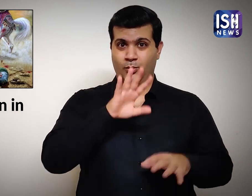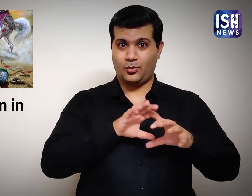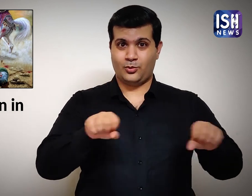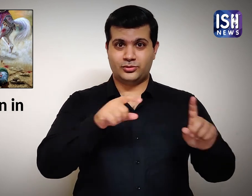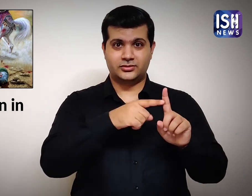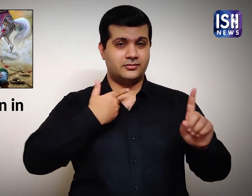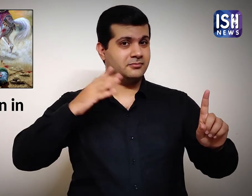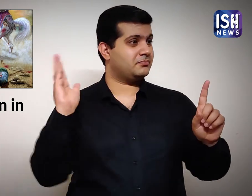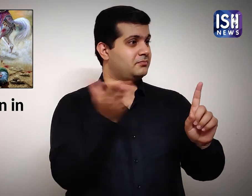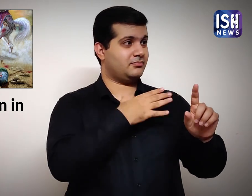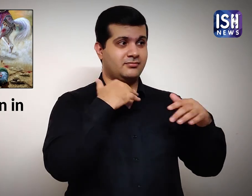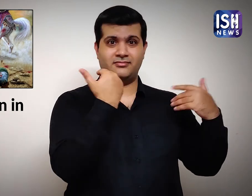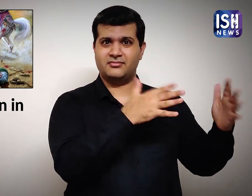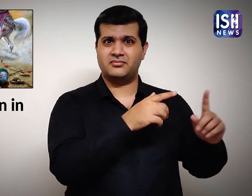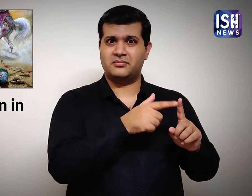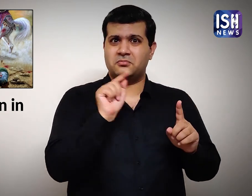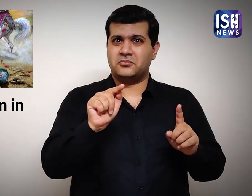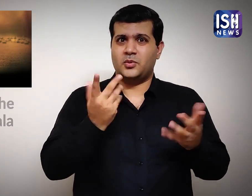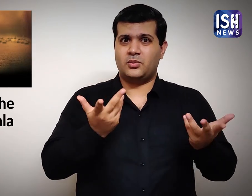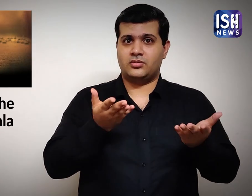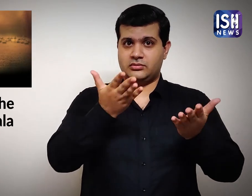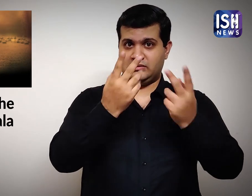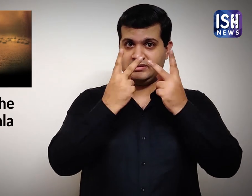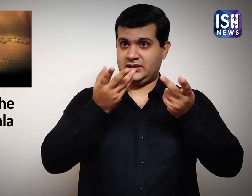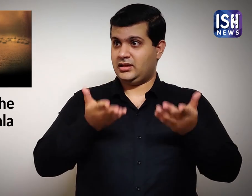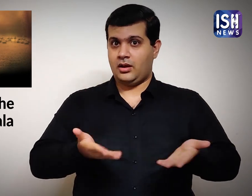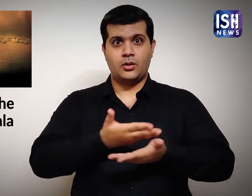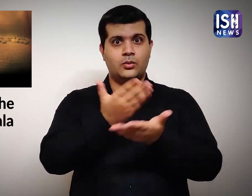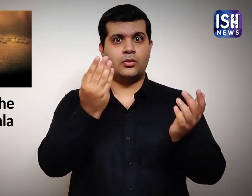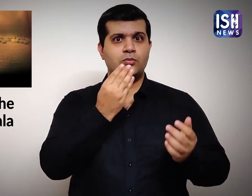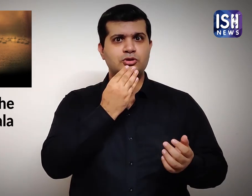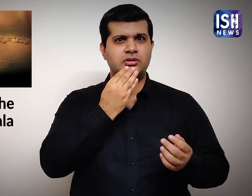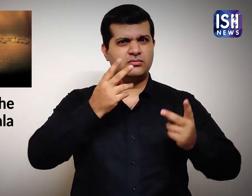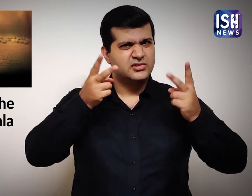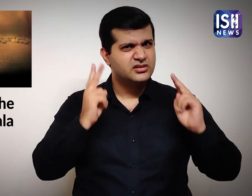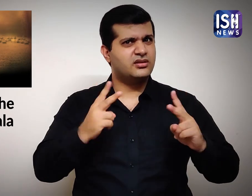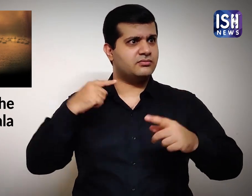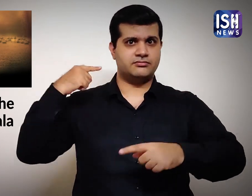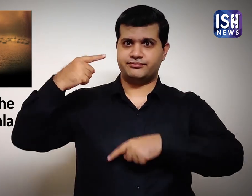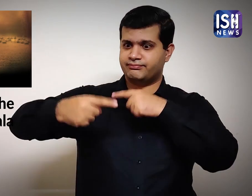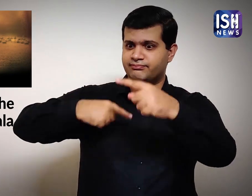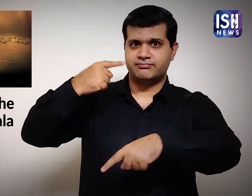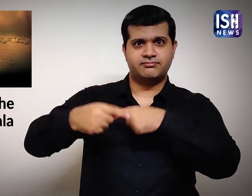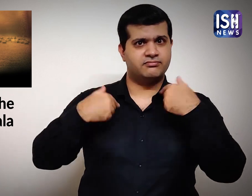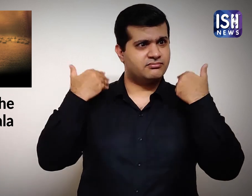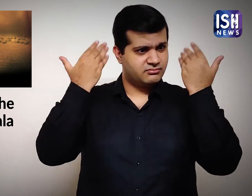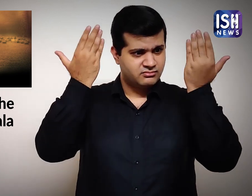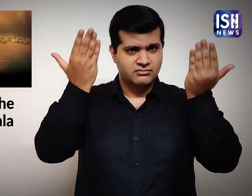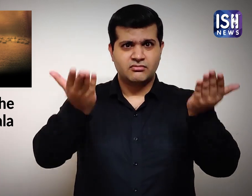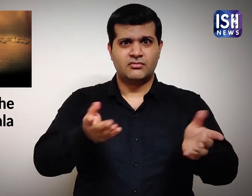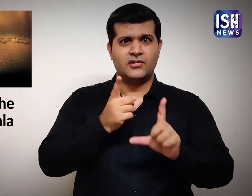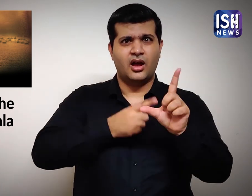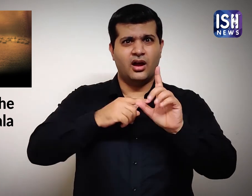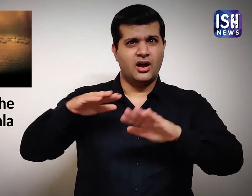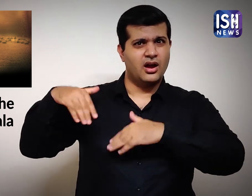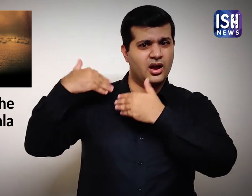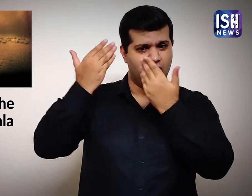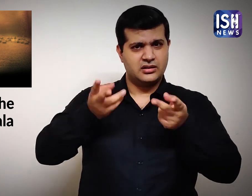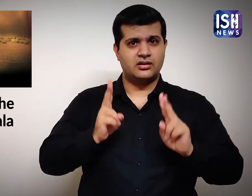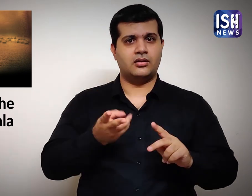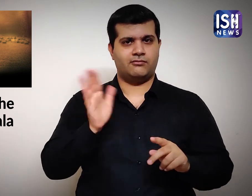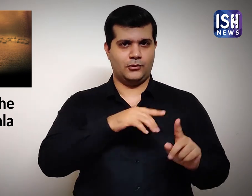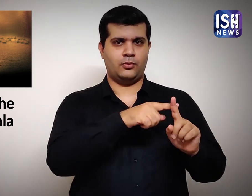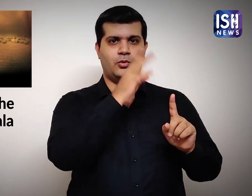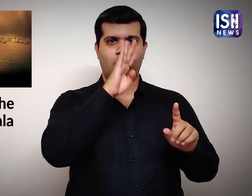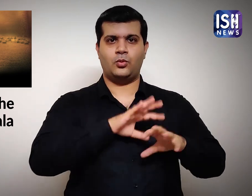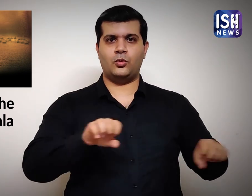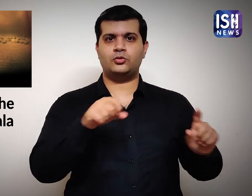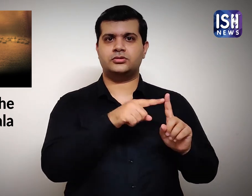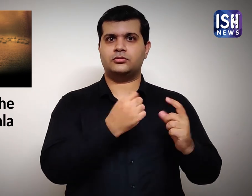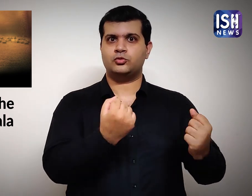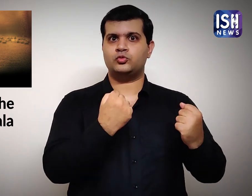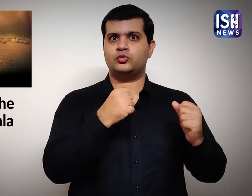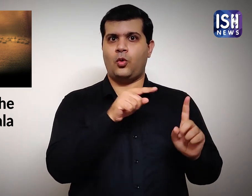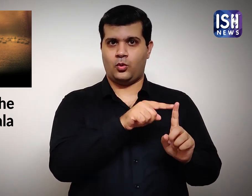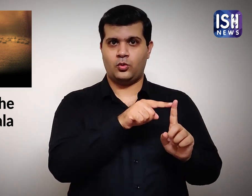Because of Hussain who sacrificed his life, Islam has prospered and is strong and accurate today.